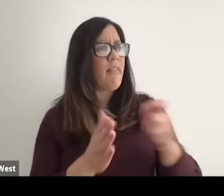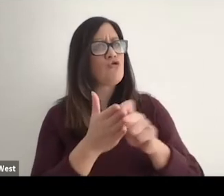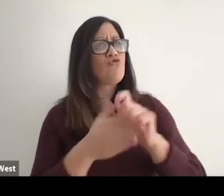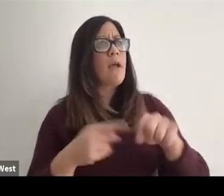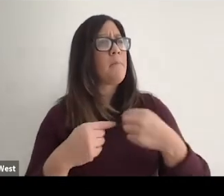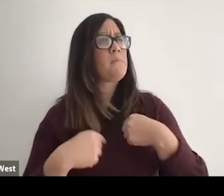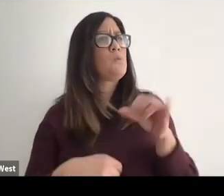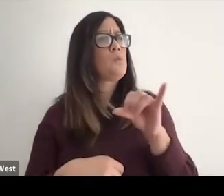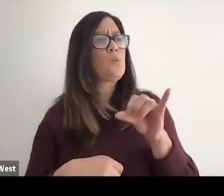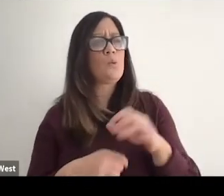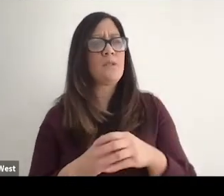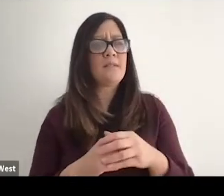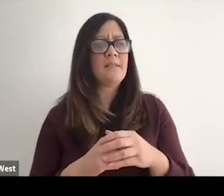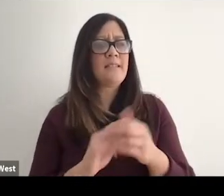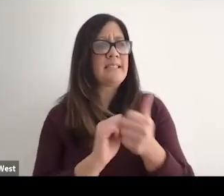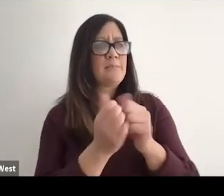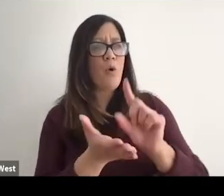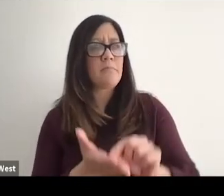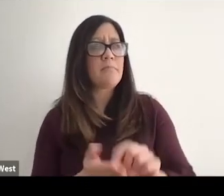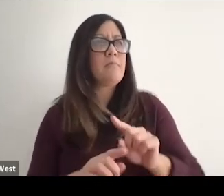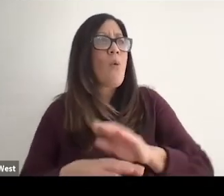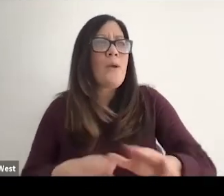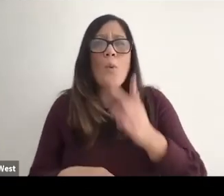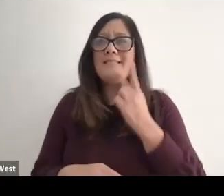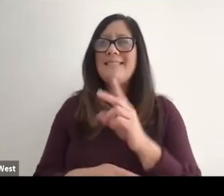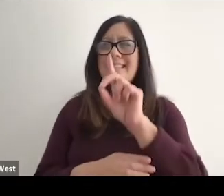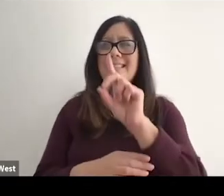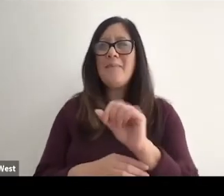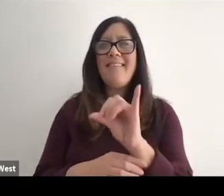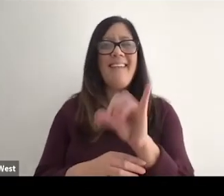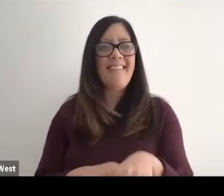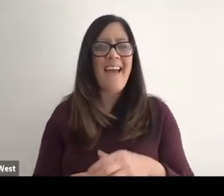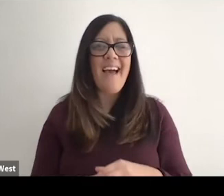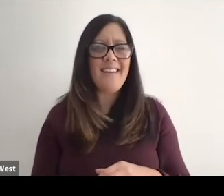on the sports page too, but in America we don't see disability like that.